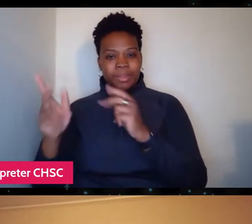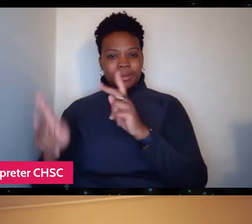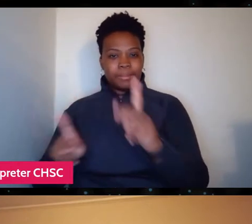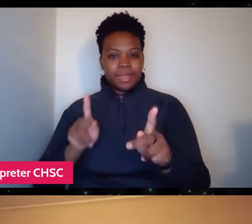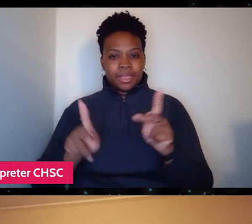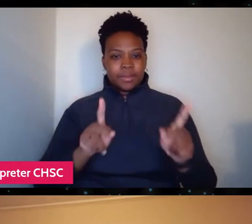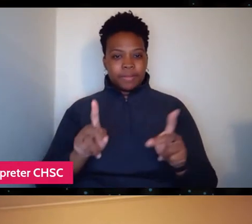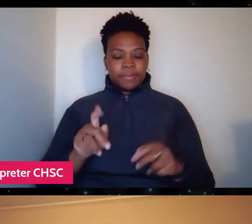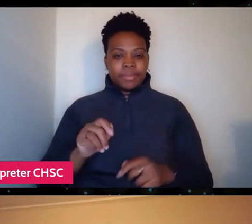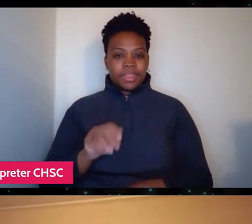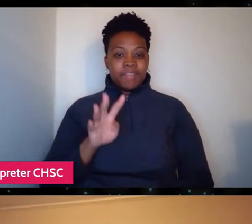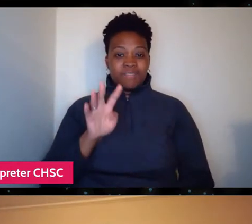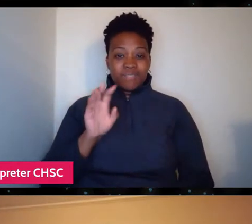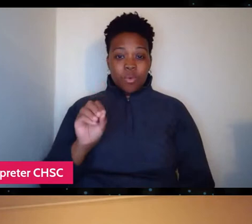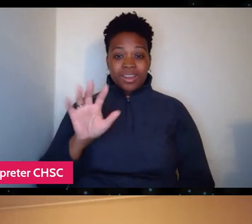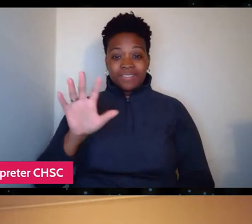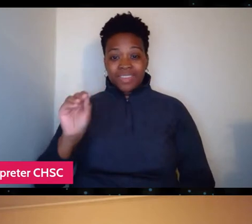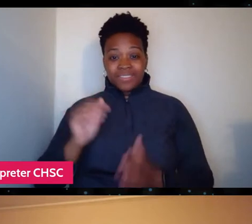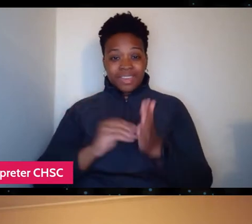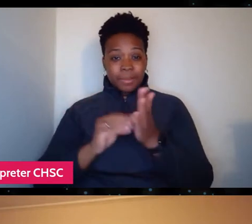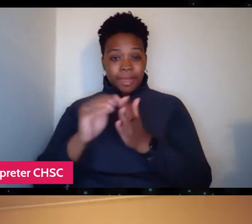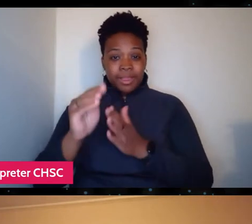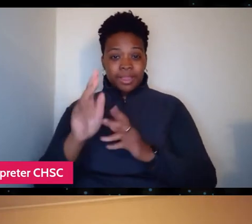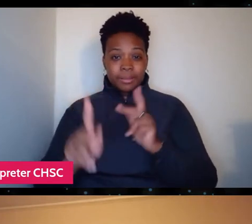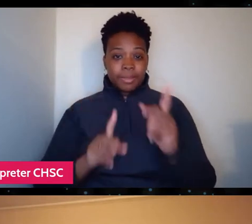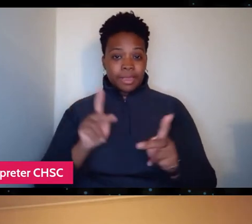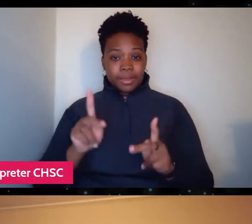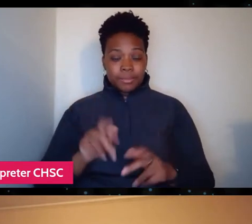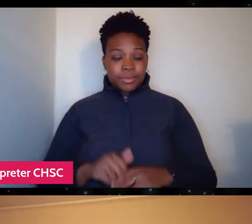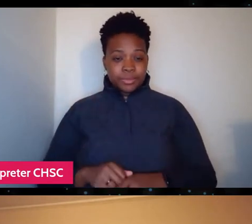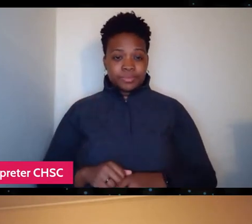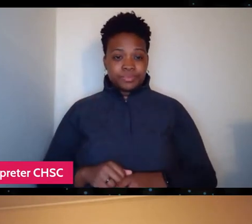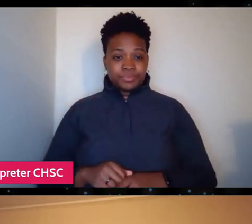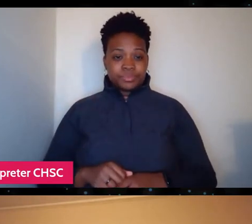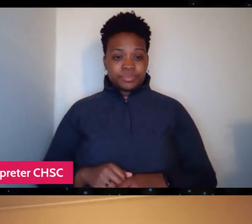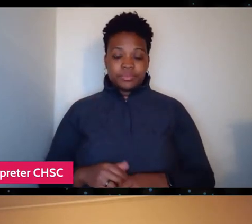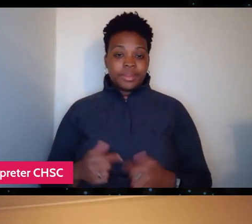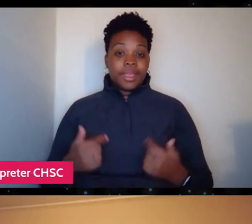40, 50 million people, perhaps. I did know of that.